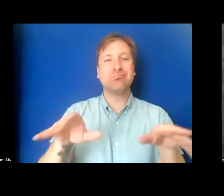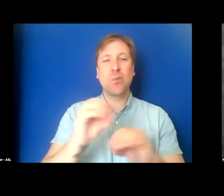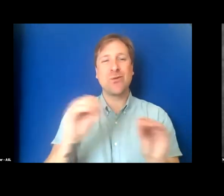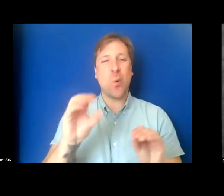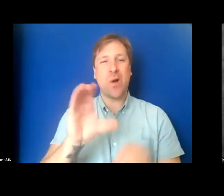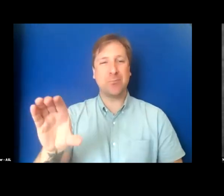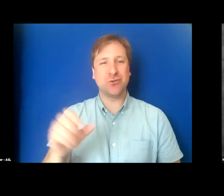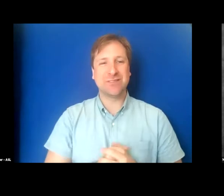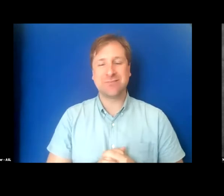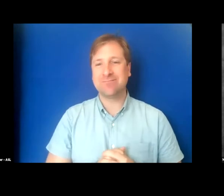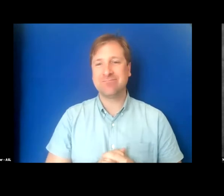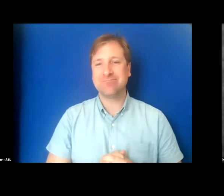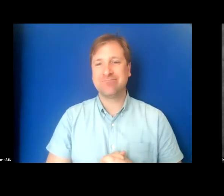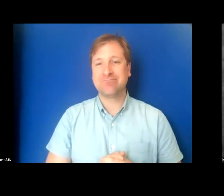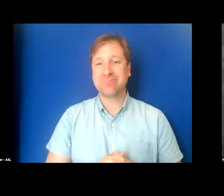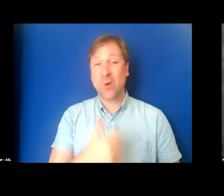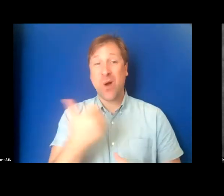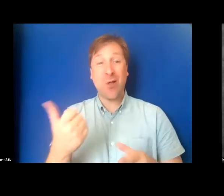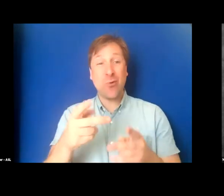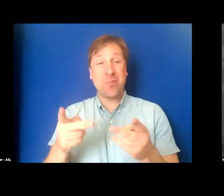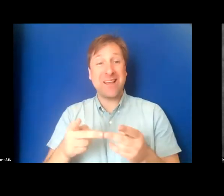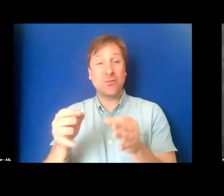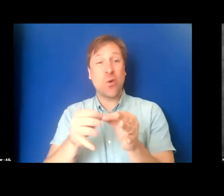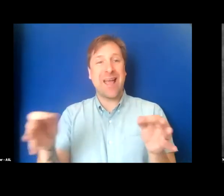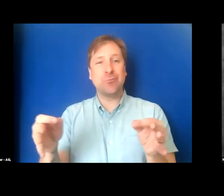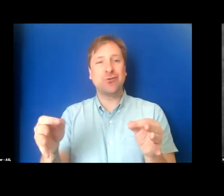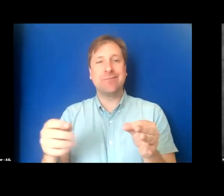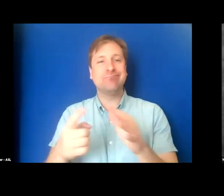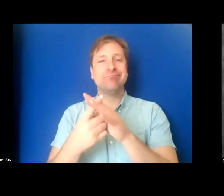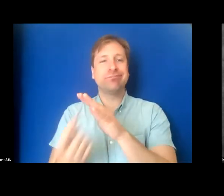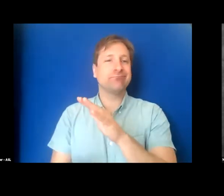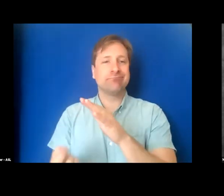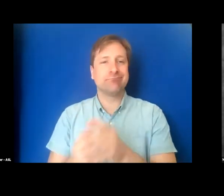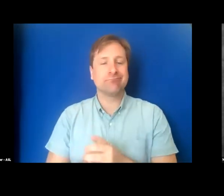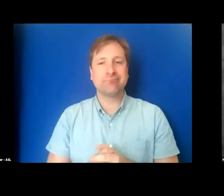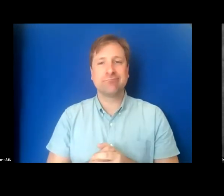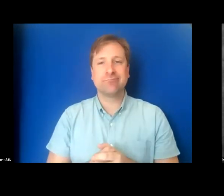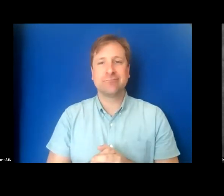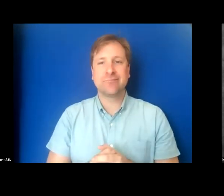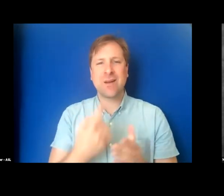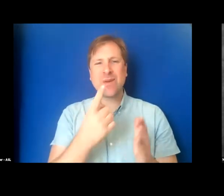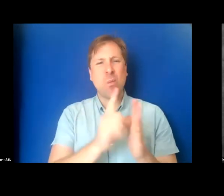So there are other places where captioning is falling through the cracks, and please take a moment to think to yourself,